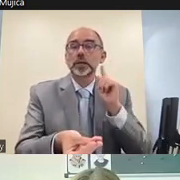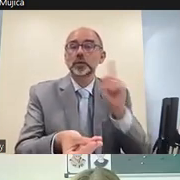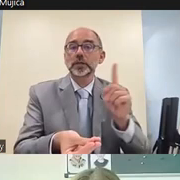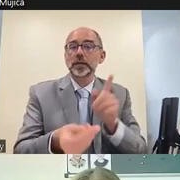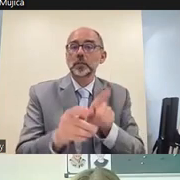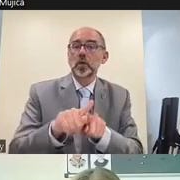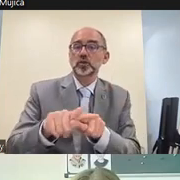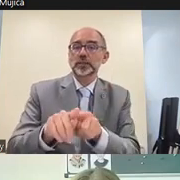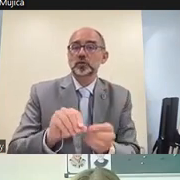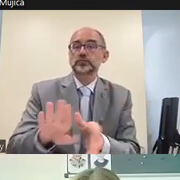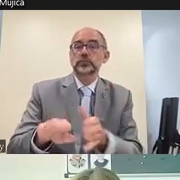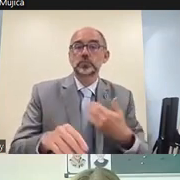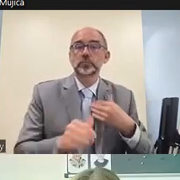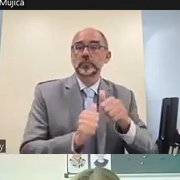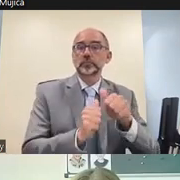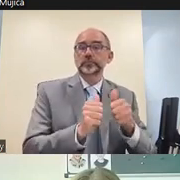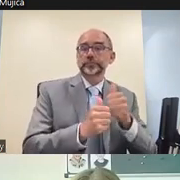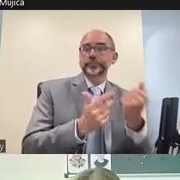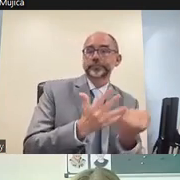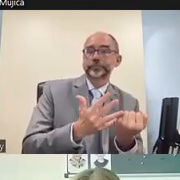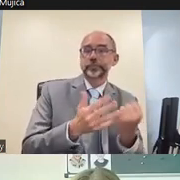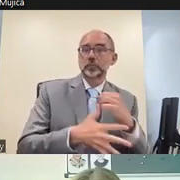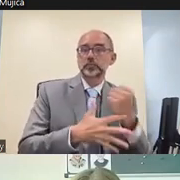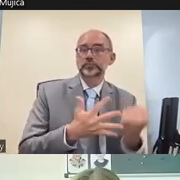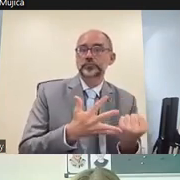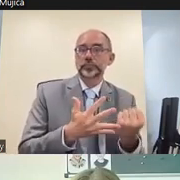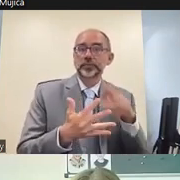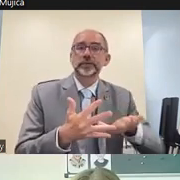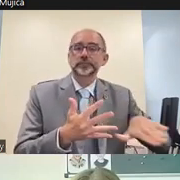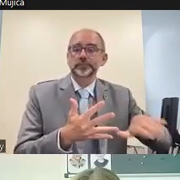from saudi arabia we learned that those who had did have internet access